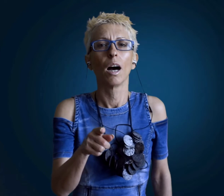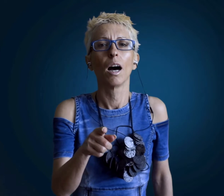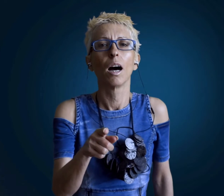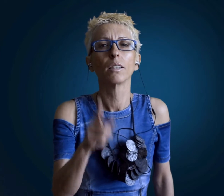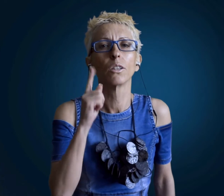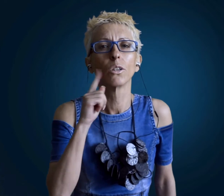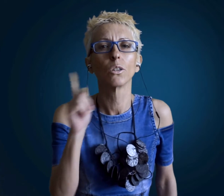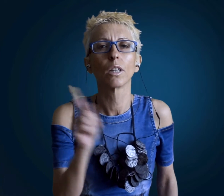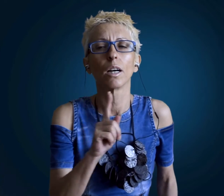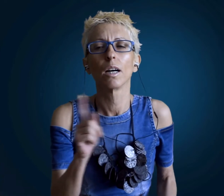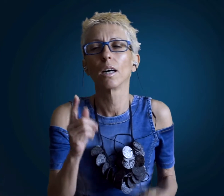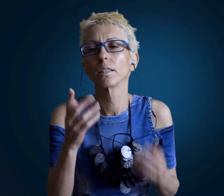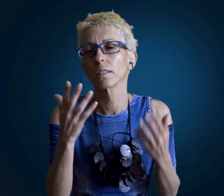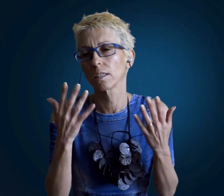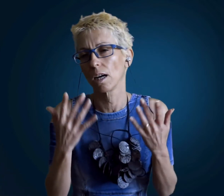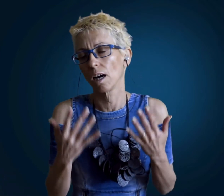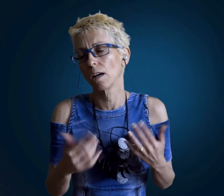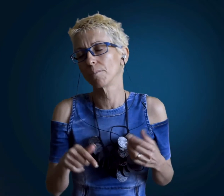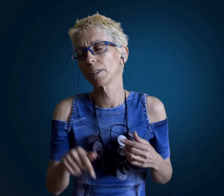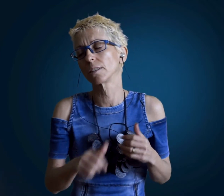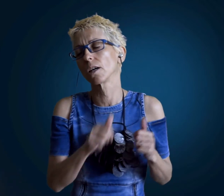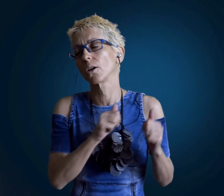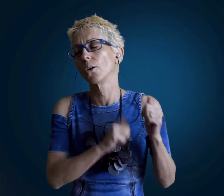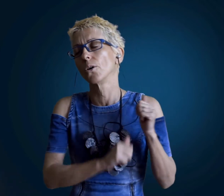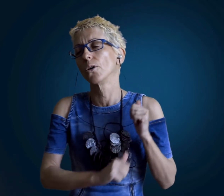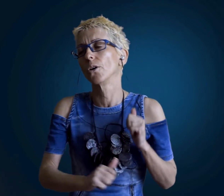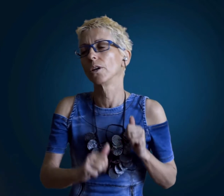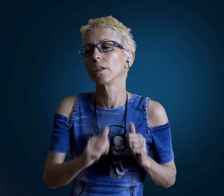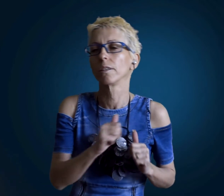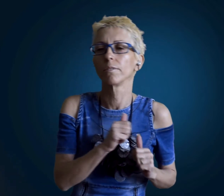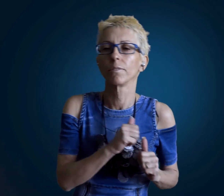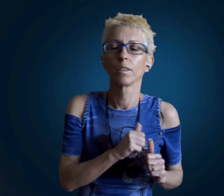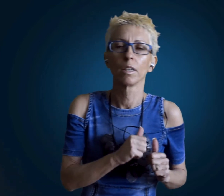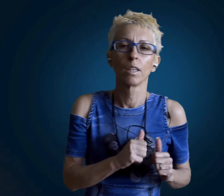you don't know how much it hurts